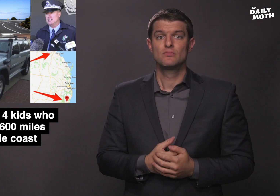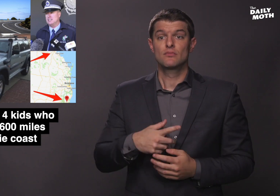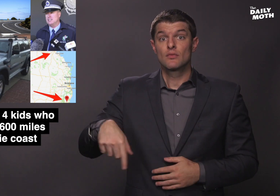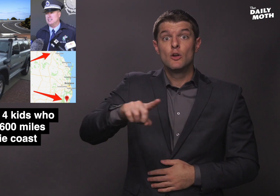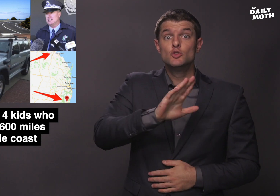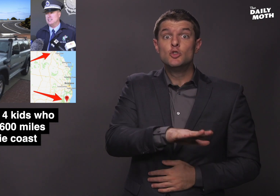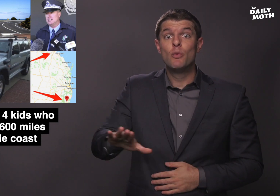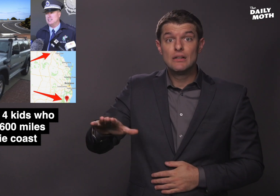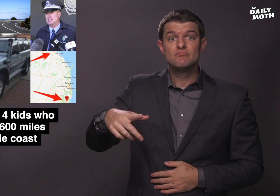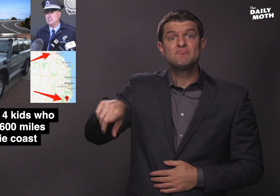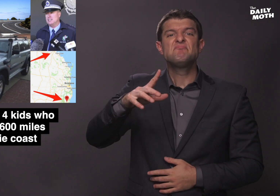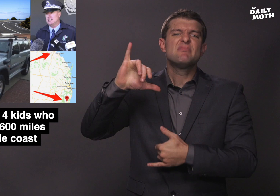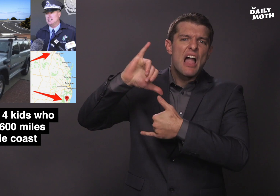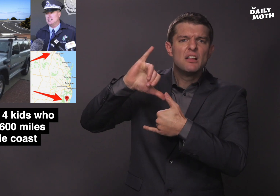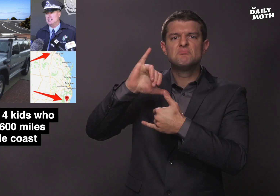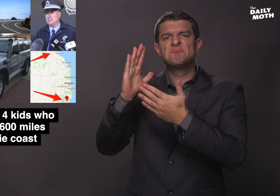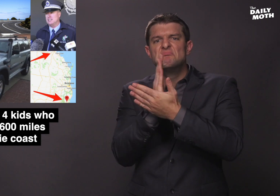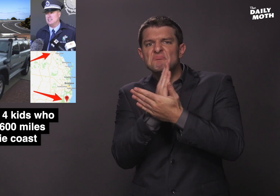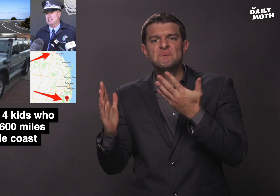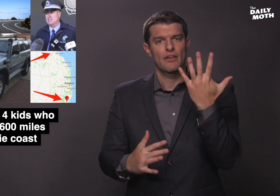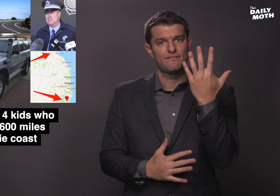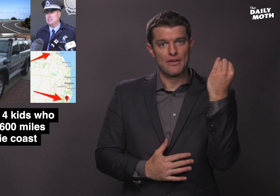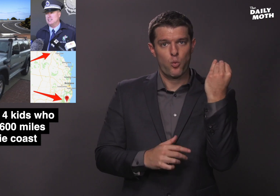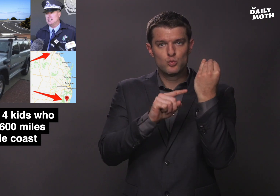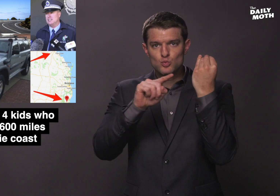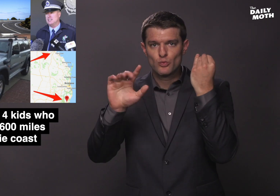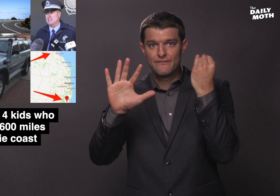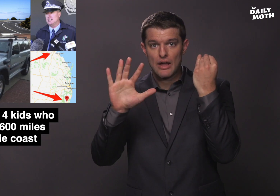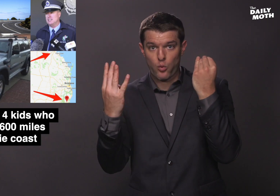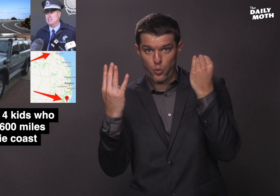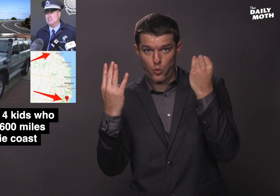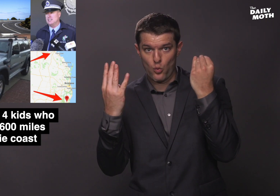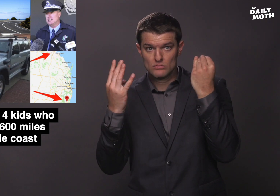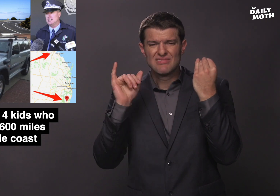All the children were between 5 feet and 5 feet 4 inches if